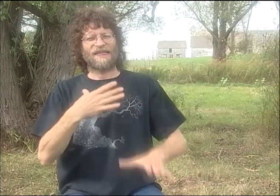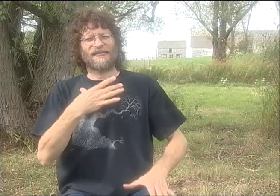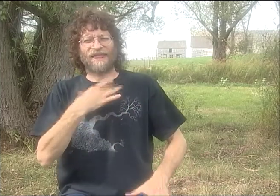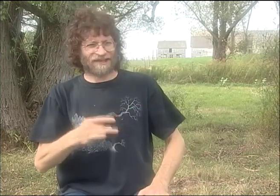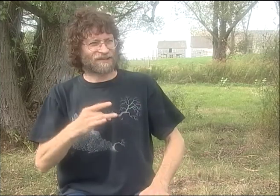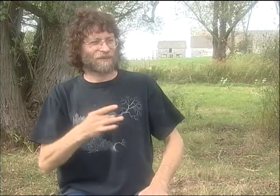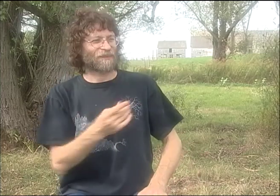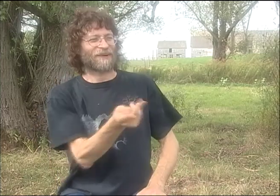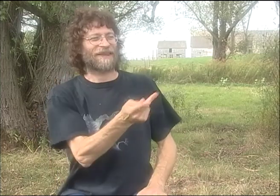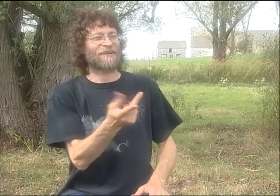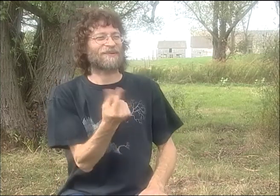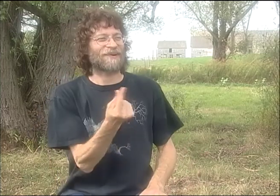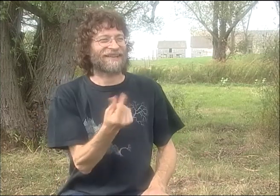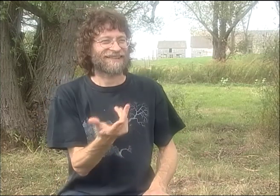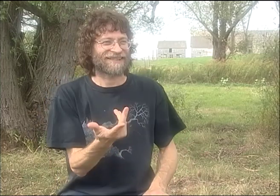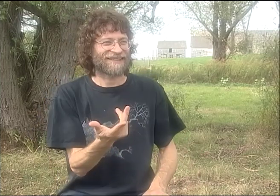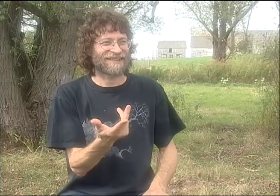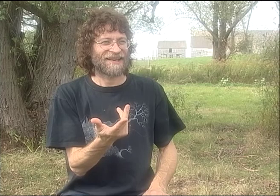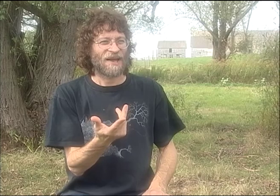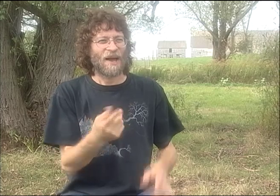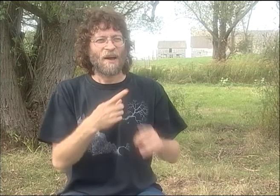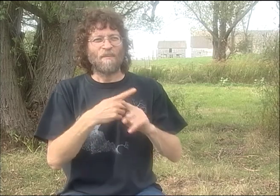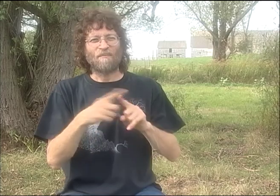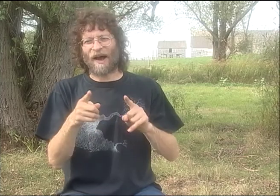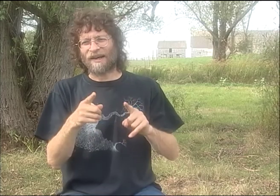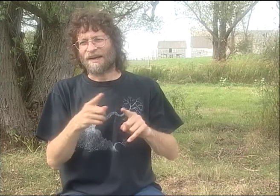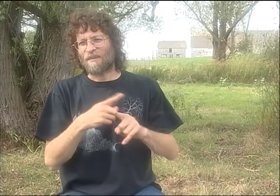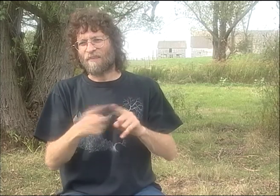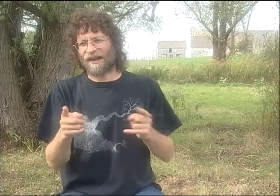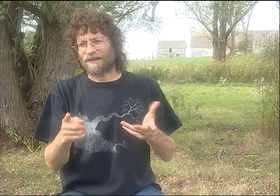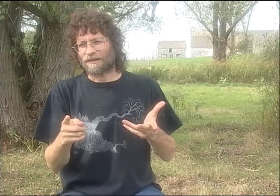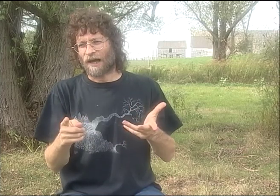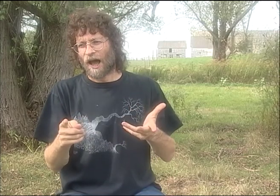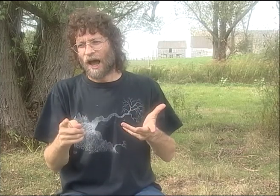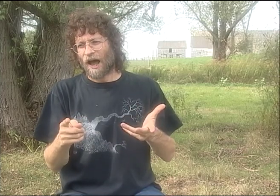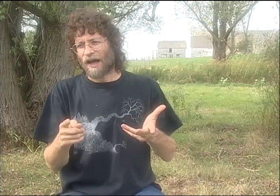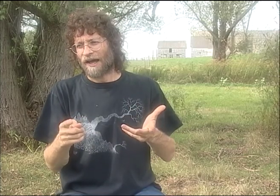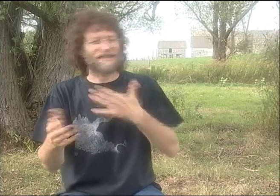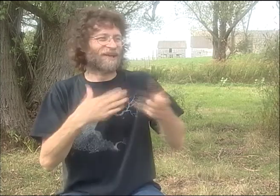I DON'T REALLY KNOW, BUT I THINK THAT THE OTHER 3 REALLY LIKED WHAT THEY SAW